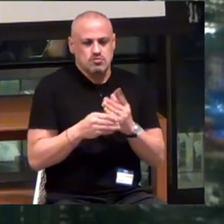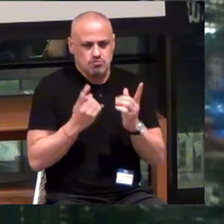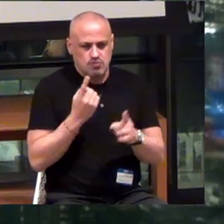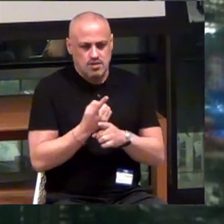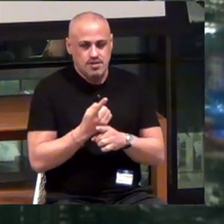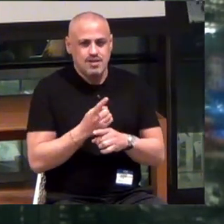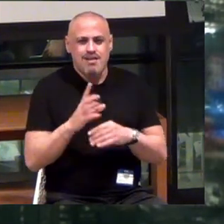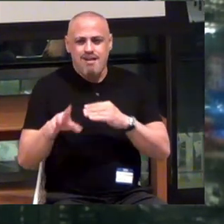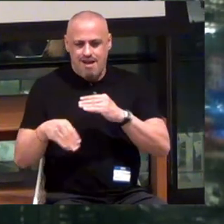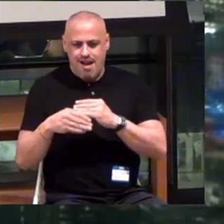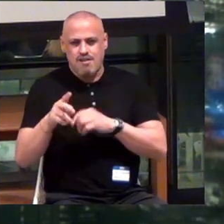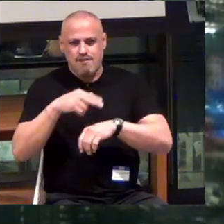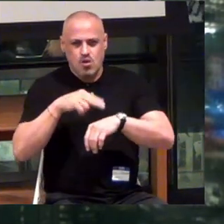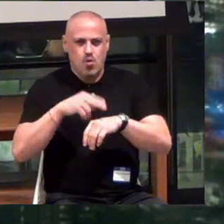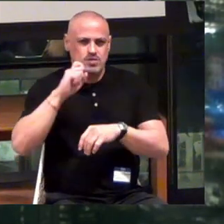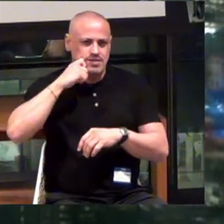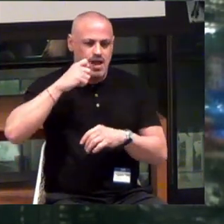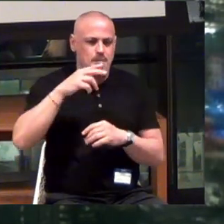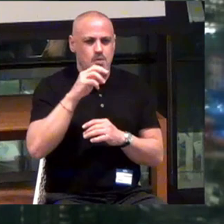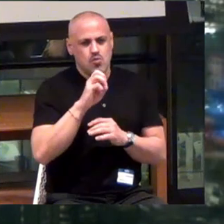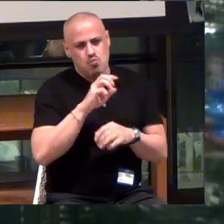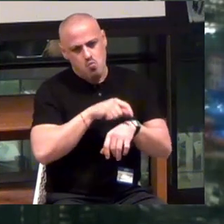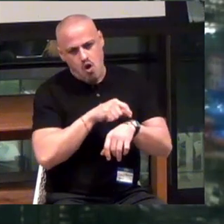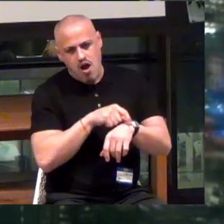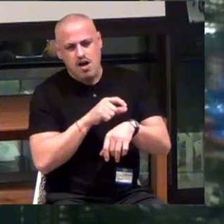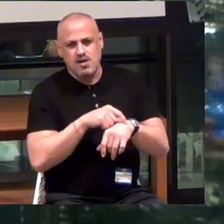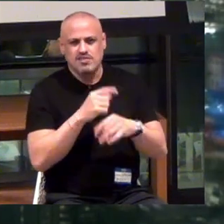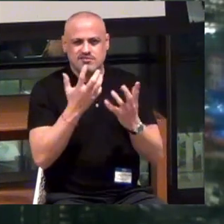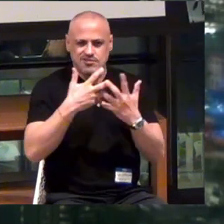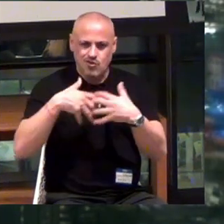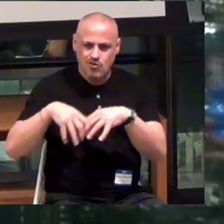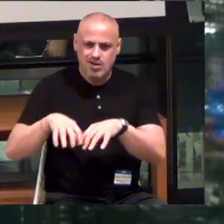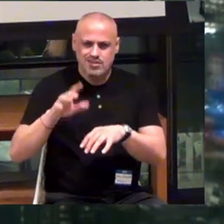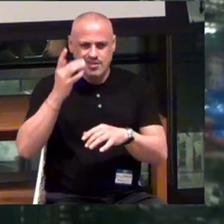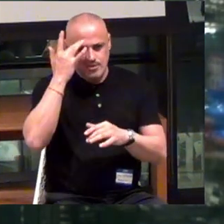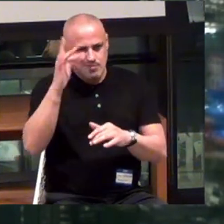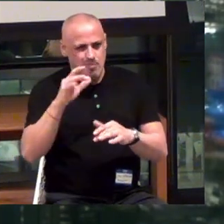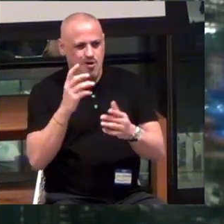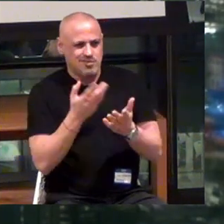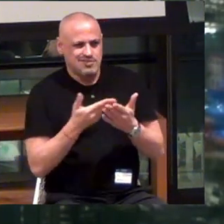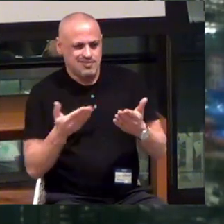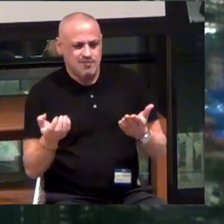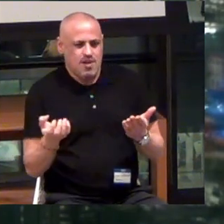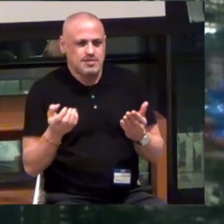And then we added the Apple Watch integration and other smart devices. Can we tag into what it is you're already wearing?